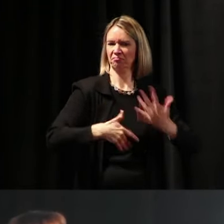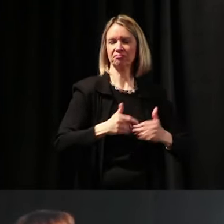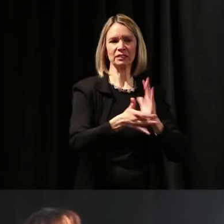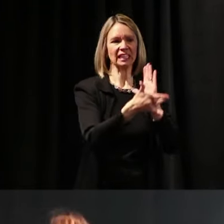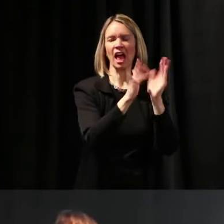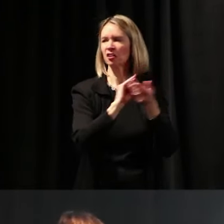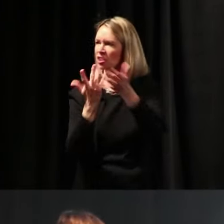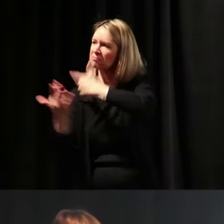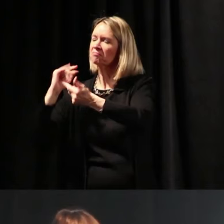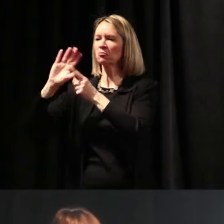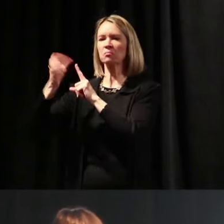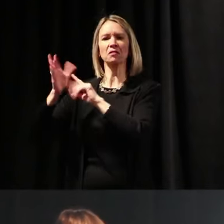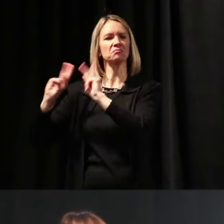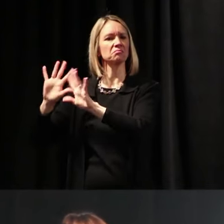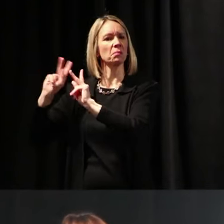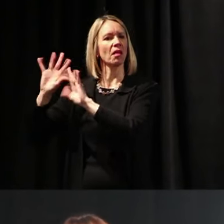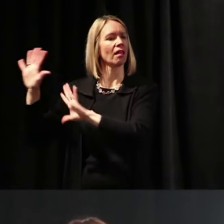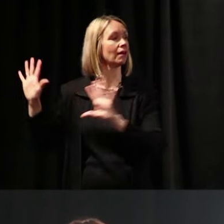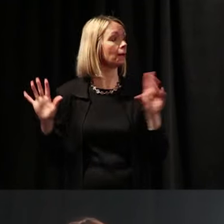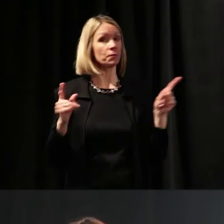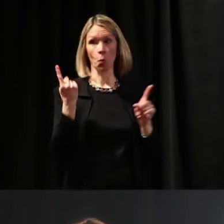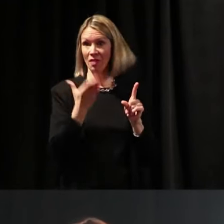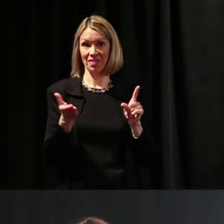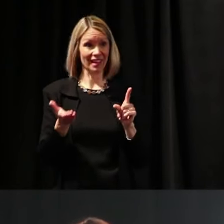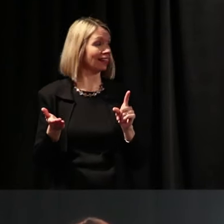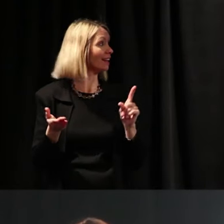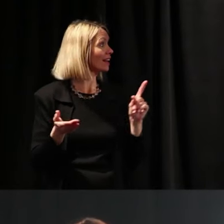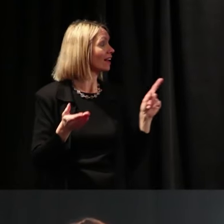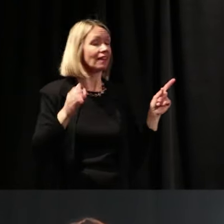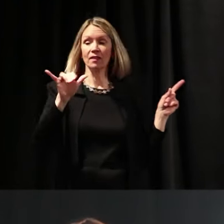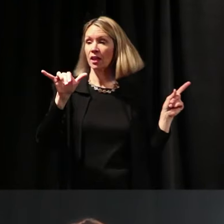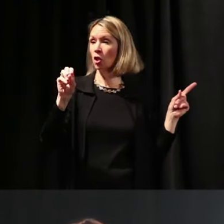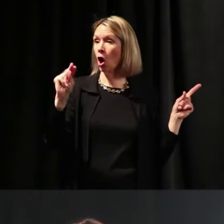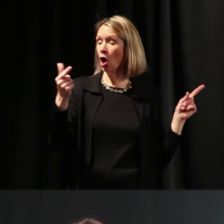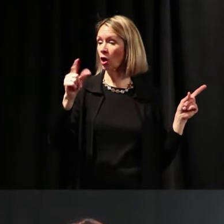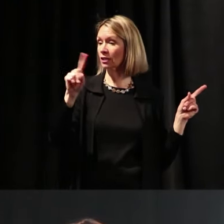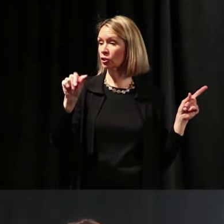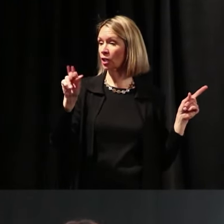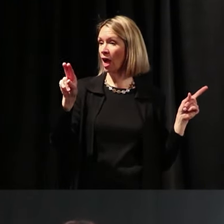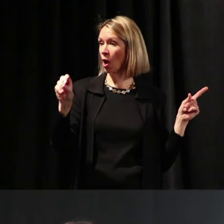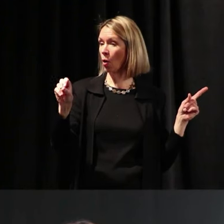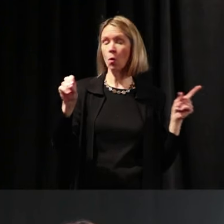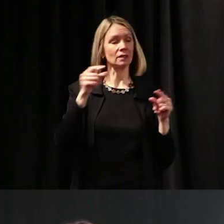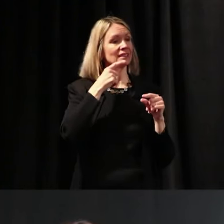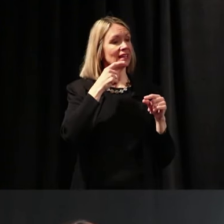Now, one of the things that Yong Zhao says, and I've got a pair of 24-year-olds